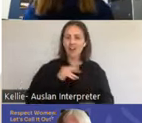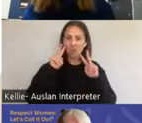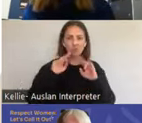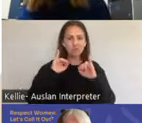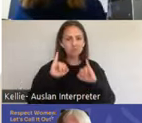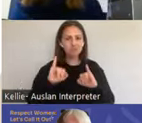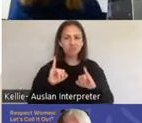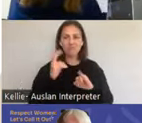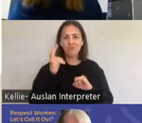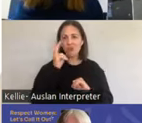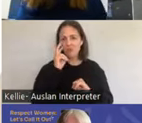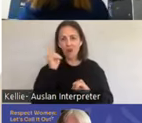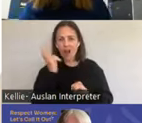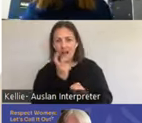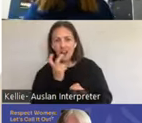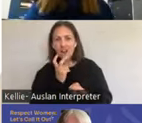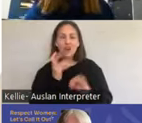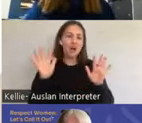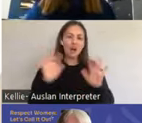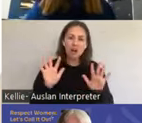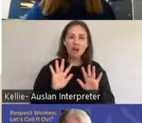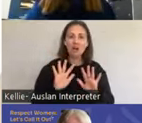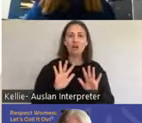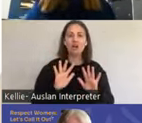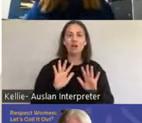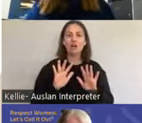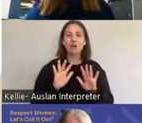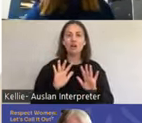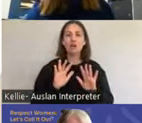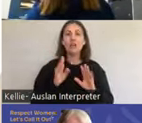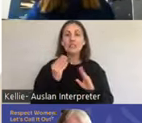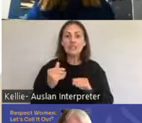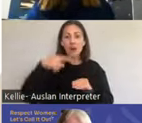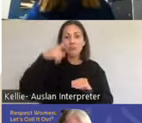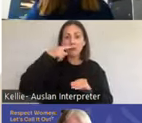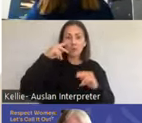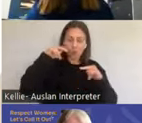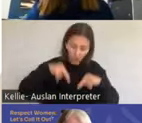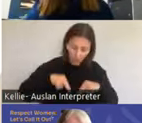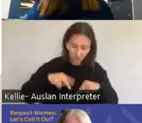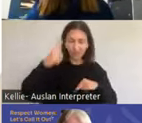It is more normal to have a protruding labia. It is more normal to have an asymmetrical